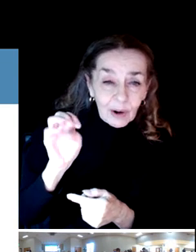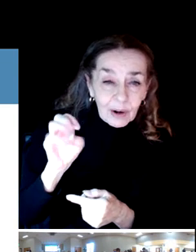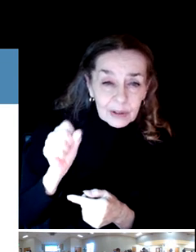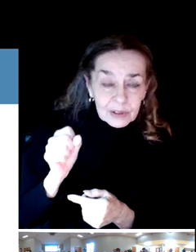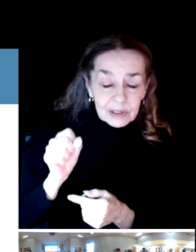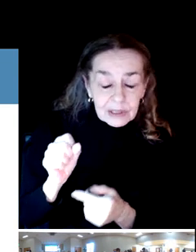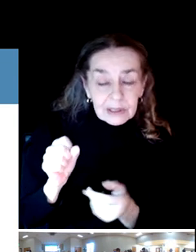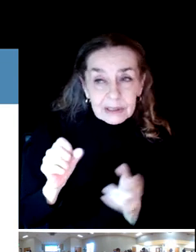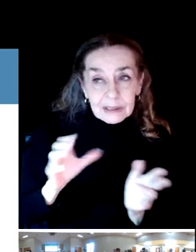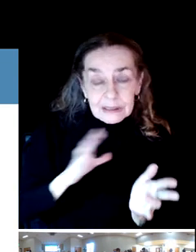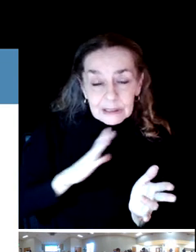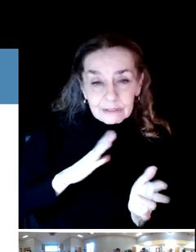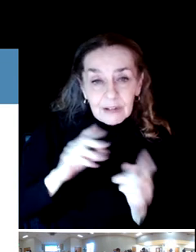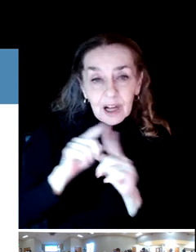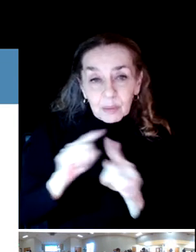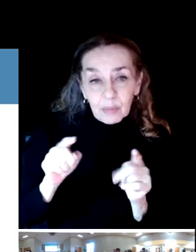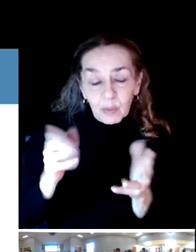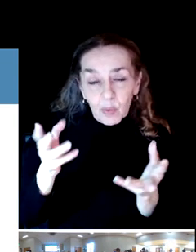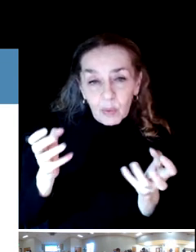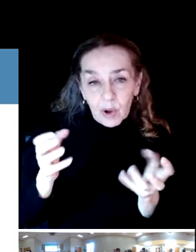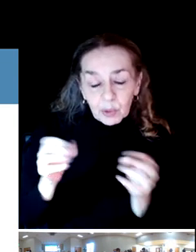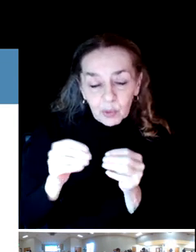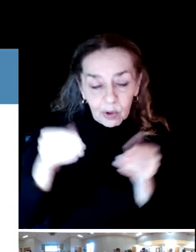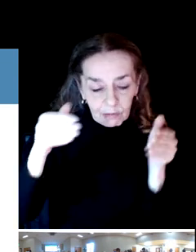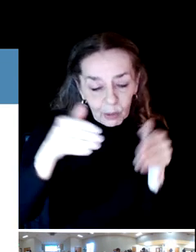the user experiences and what's in those parks.